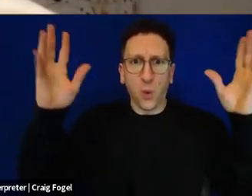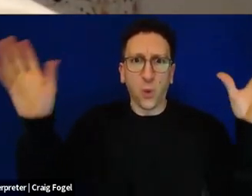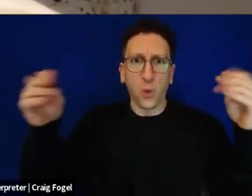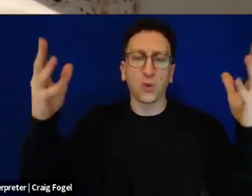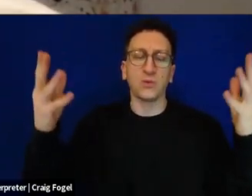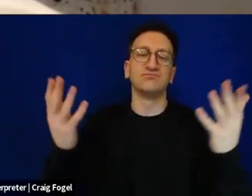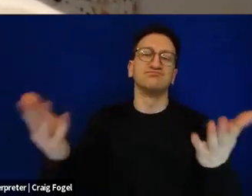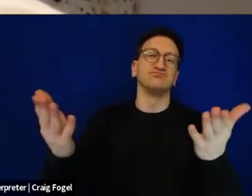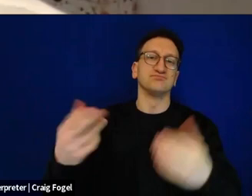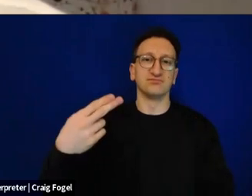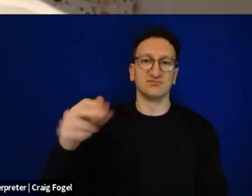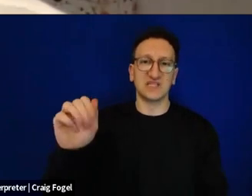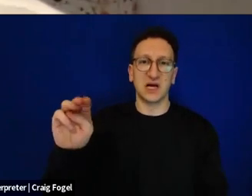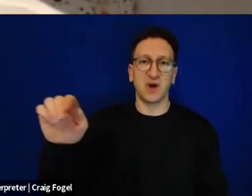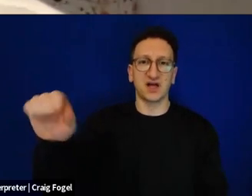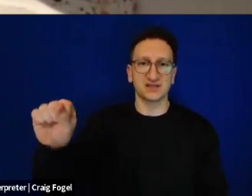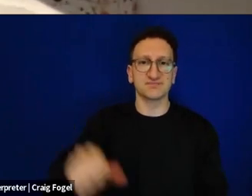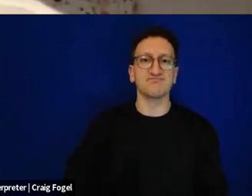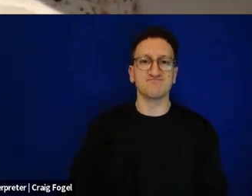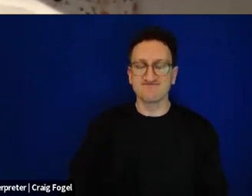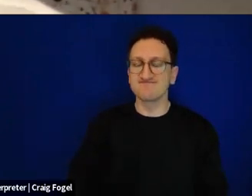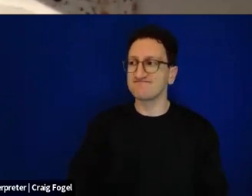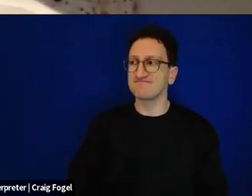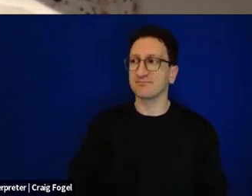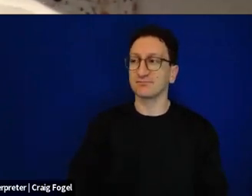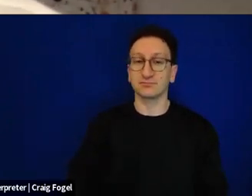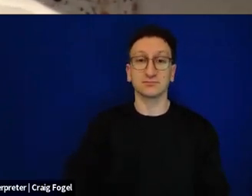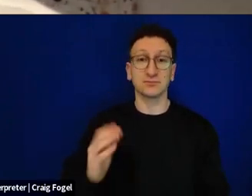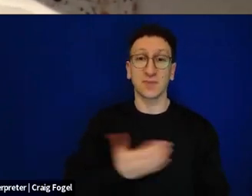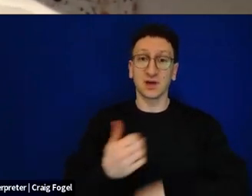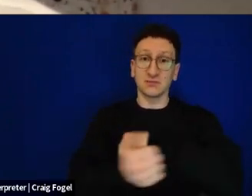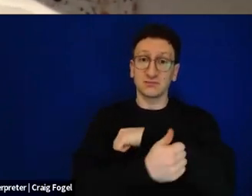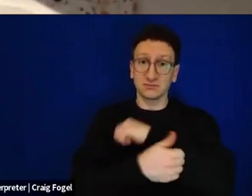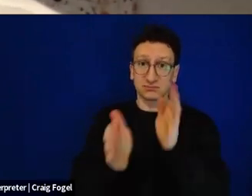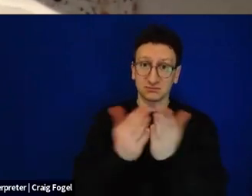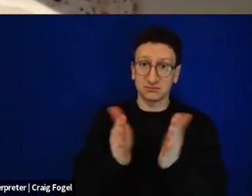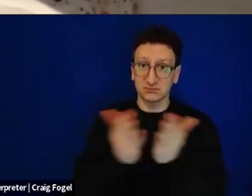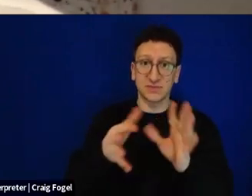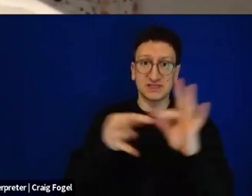The Haggadah twice tells us, Bechol Dor Vador, in every generation.